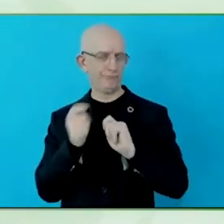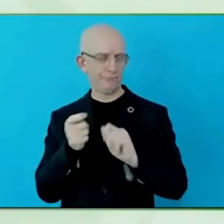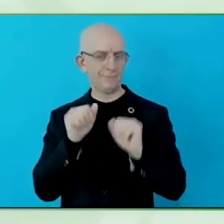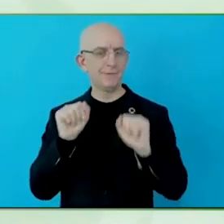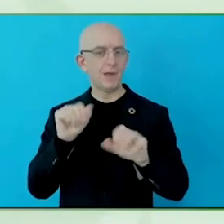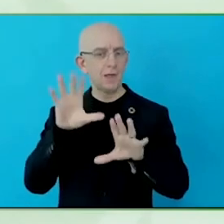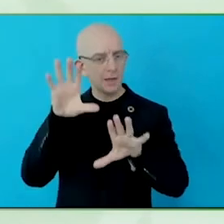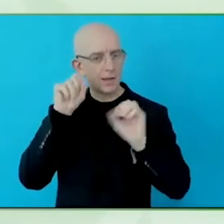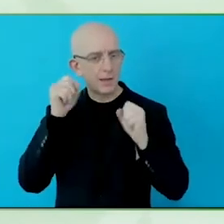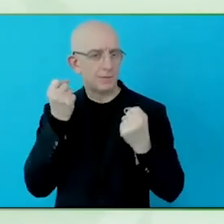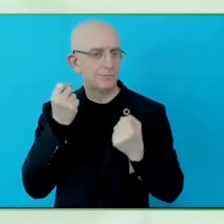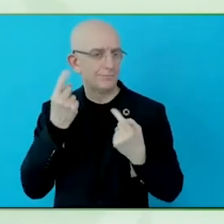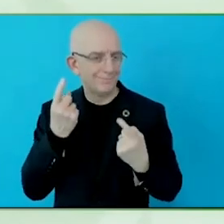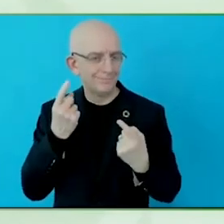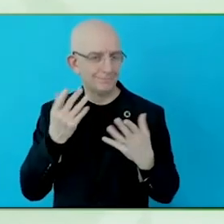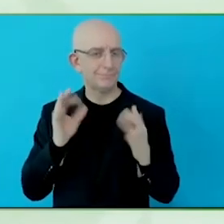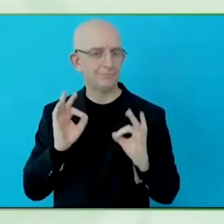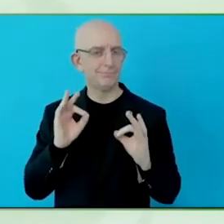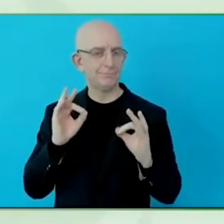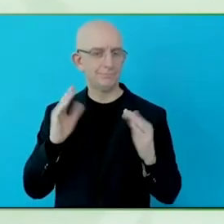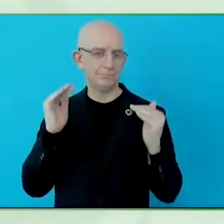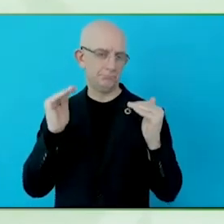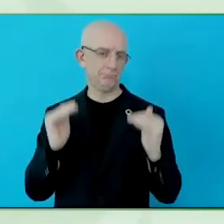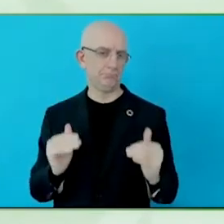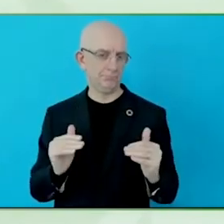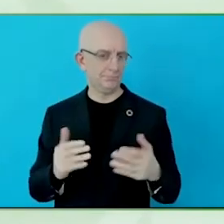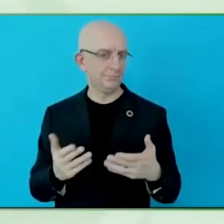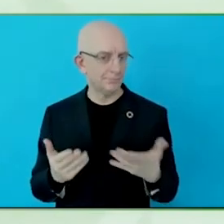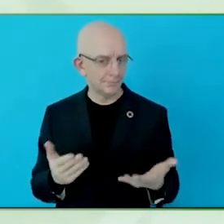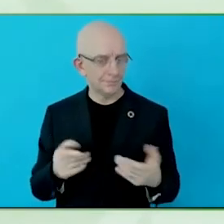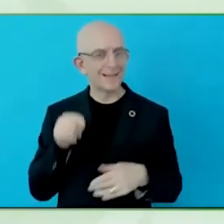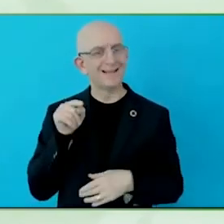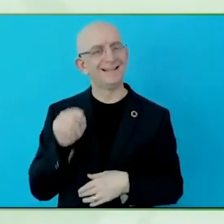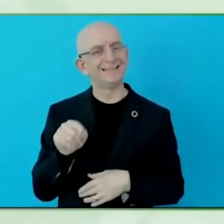Sadly, we have no fireside, but I thought you have a flagstone